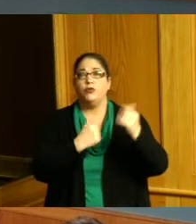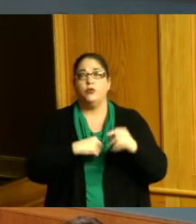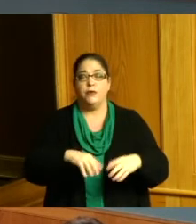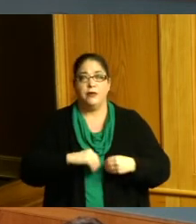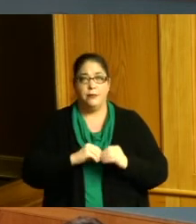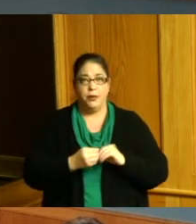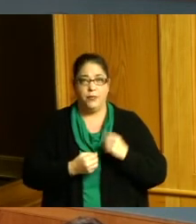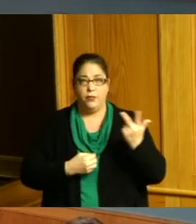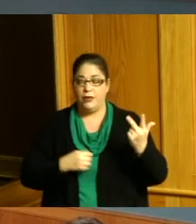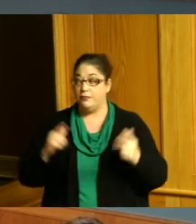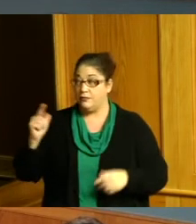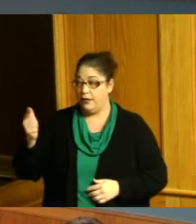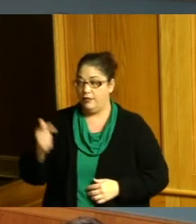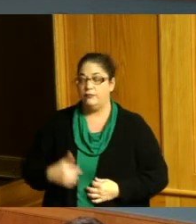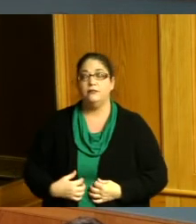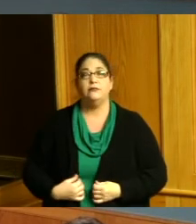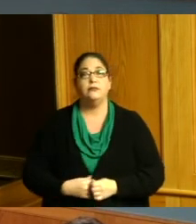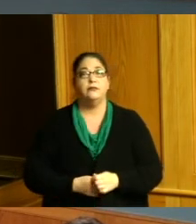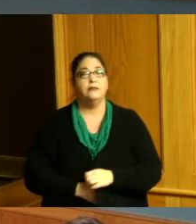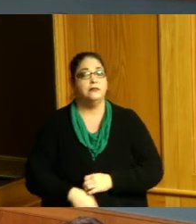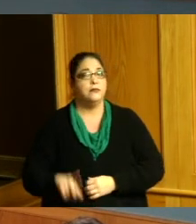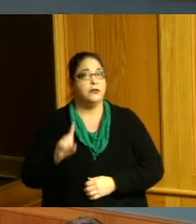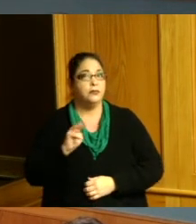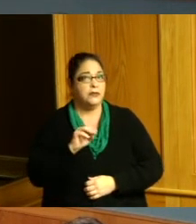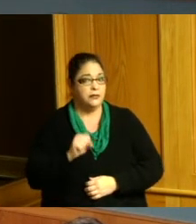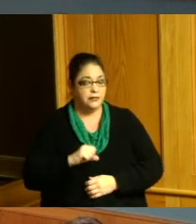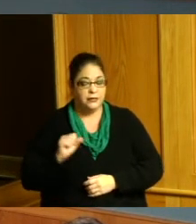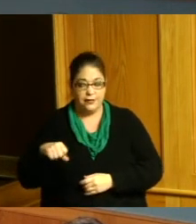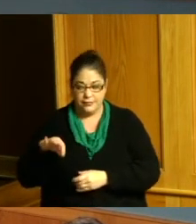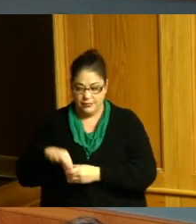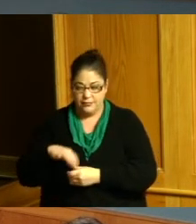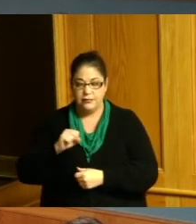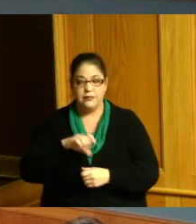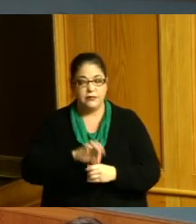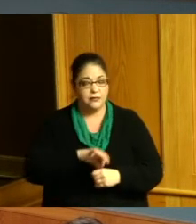thank you Commissioner Summerow Dumas yes Commissioner Reece yes Commissioner Driehaus yes